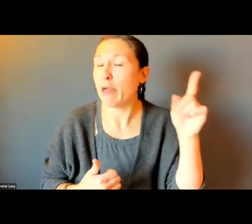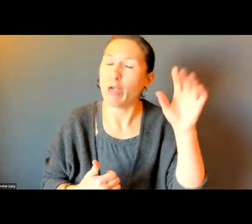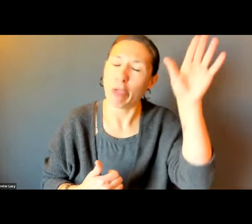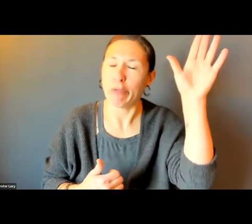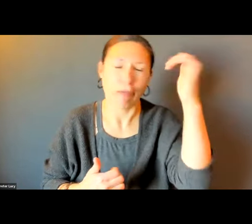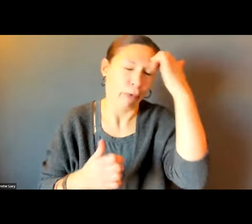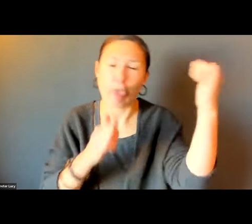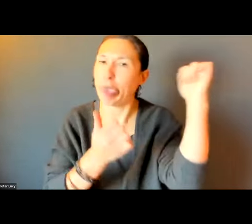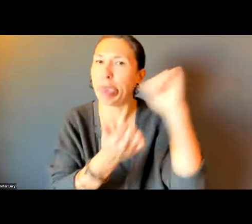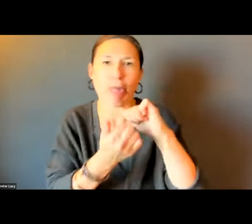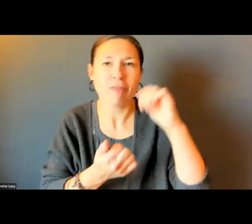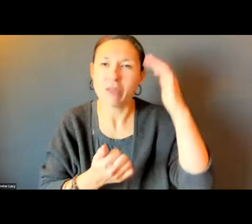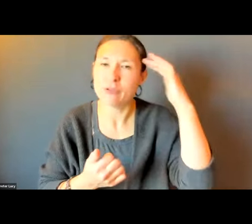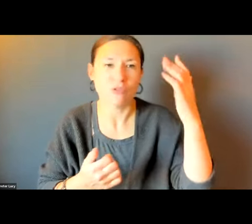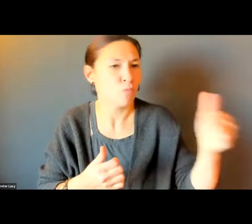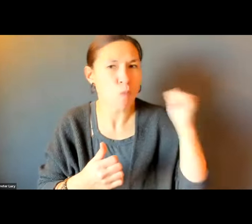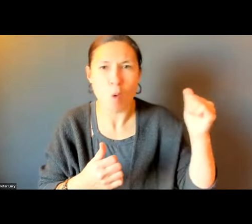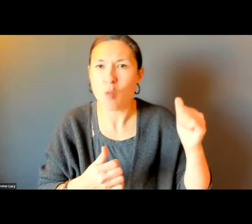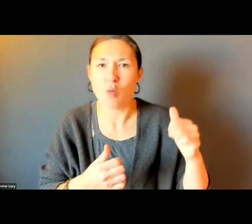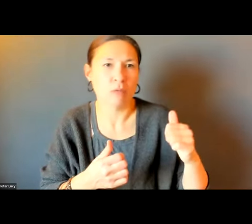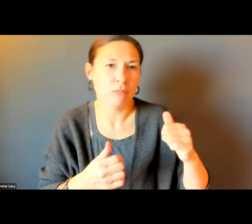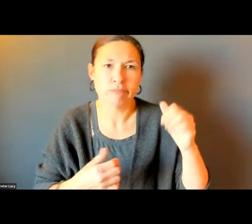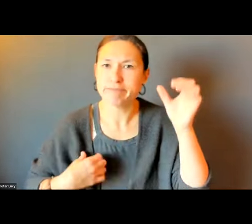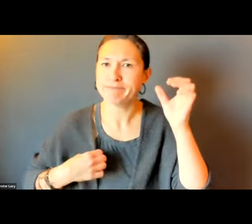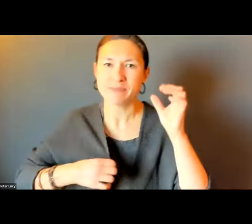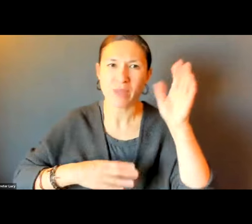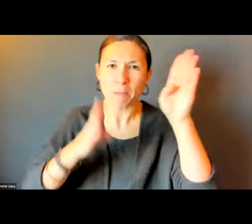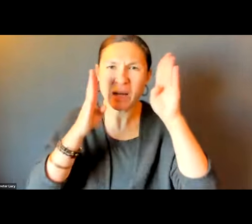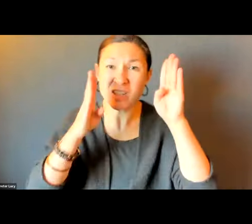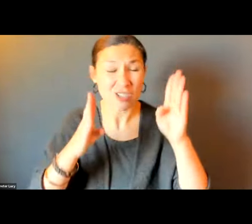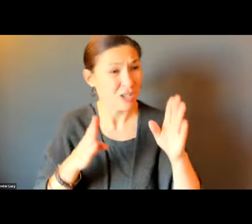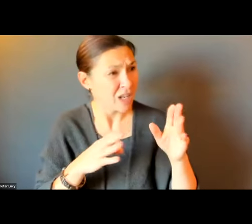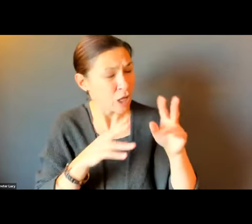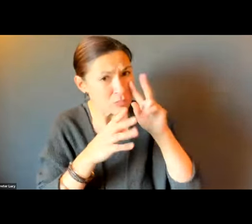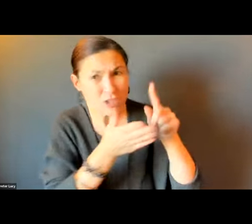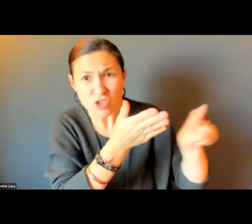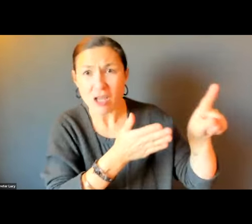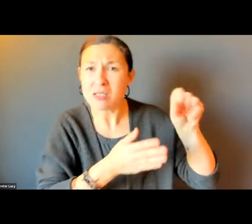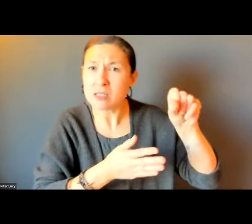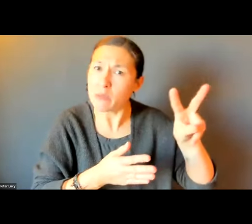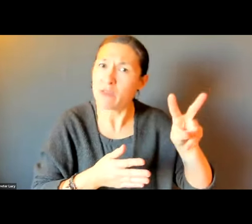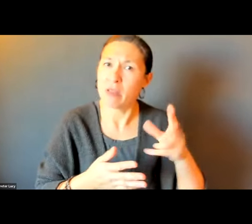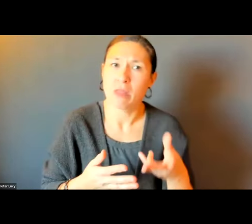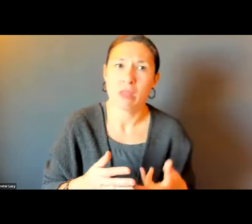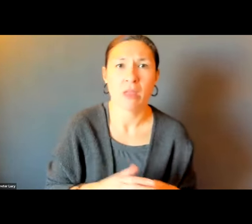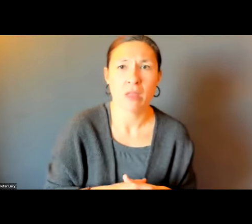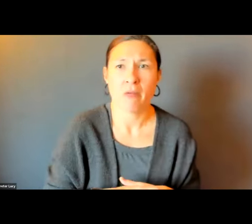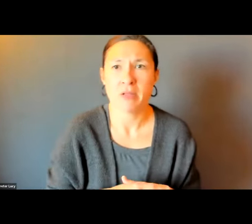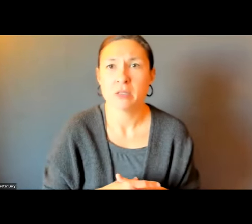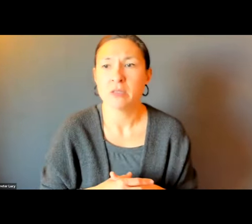IN BRAINTREE. THEY DON'T SEEM TO GET IT YET. IF ANYBODY IS PAYING ATTENTION